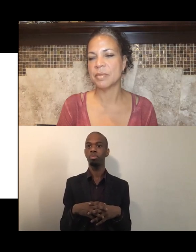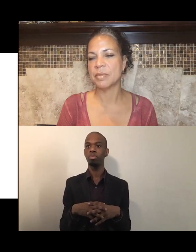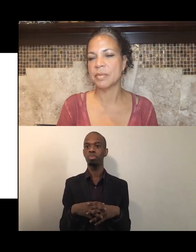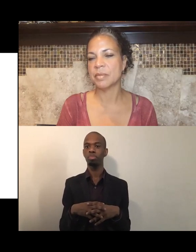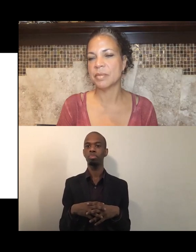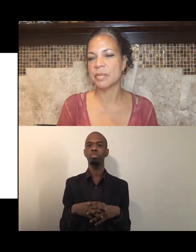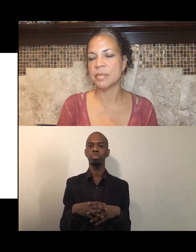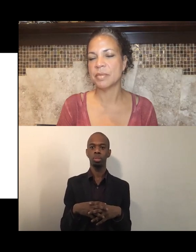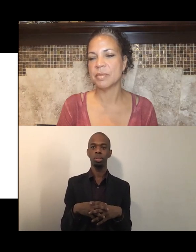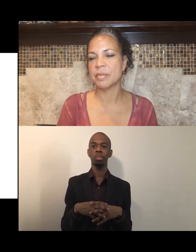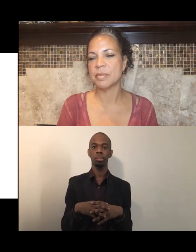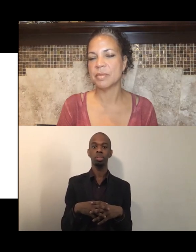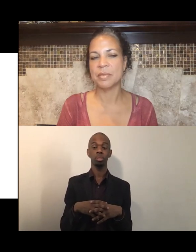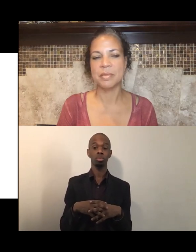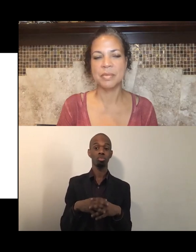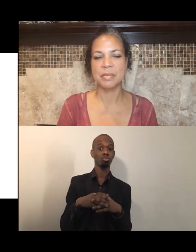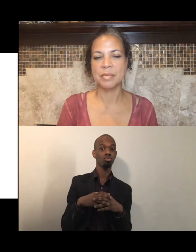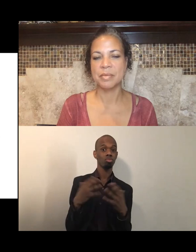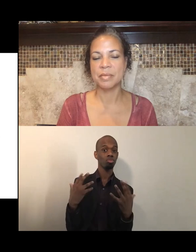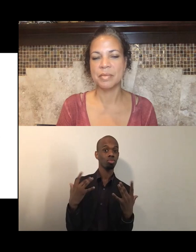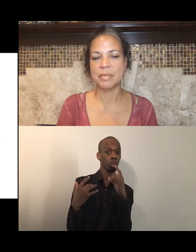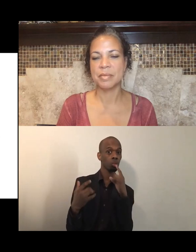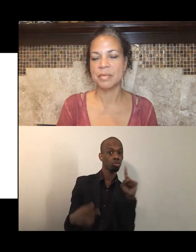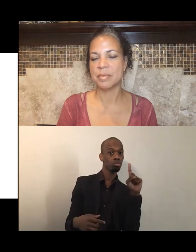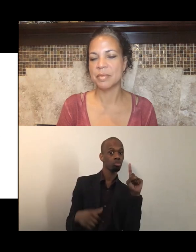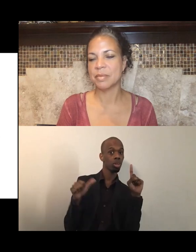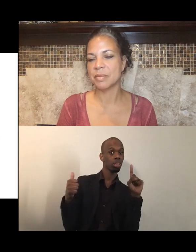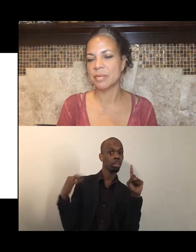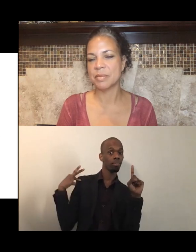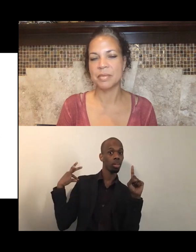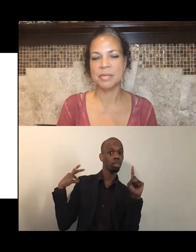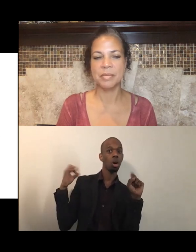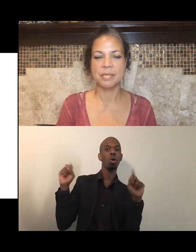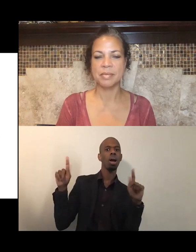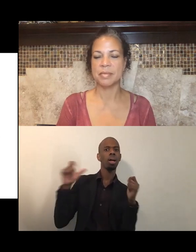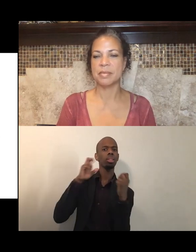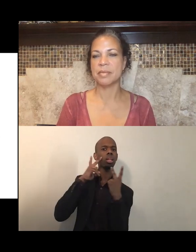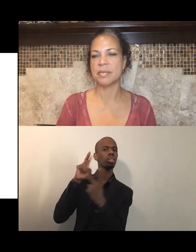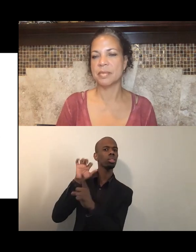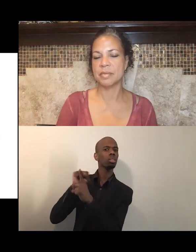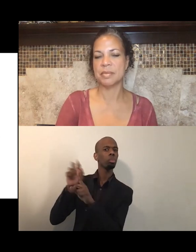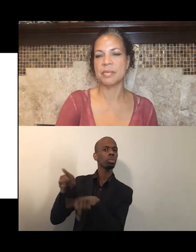[Yolanda] Looking for another volunteer. Oh, I see, someone just raised their hand. Who is it? Nicole, all right, Nicole.